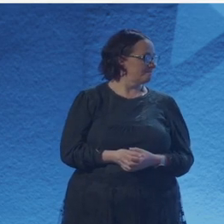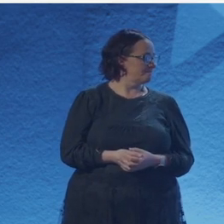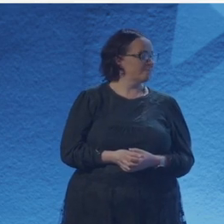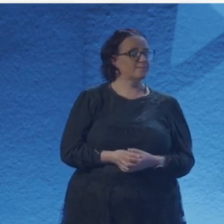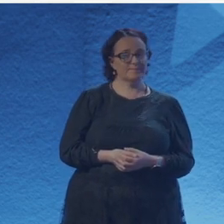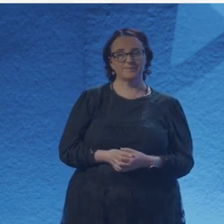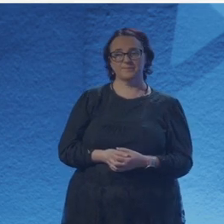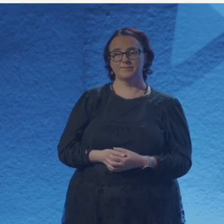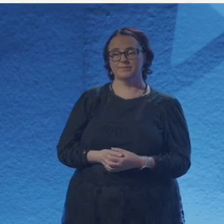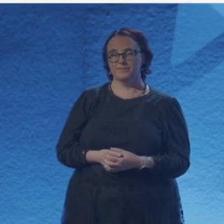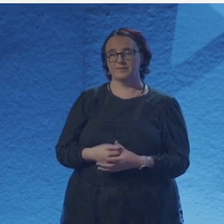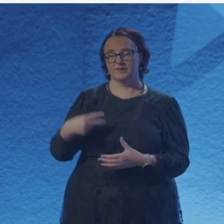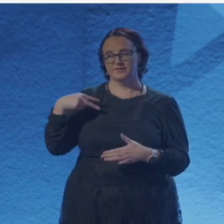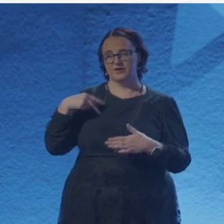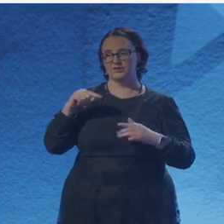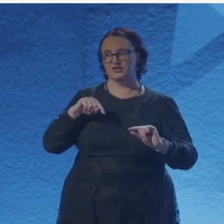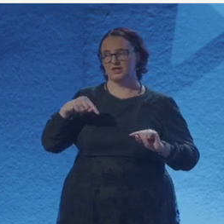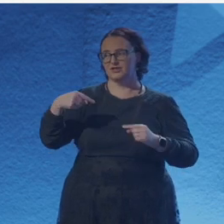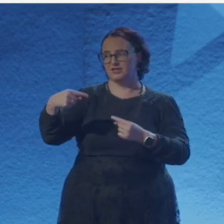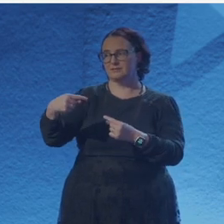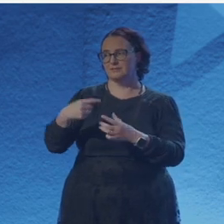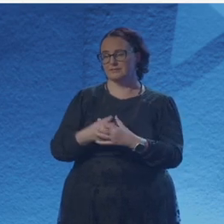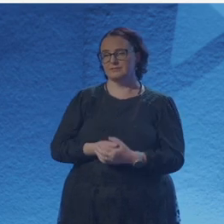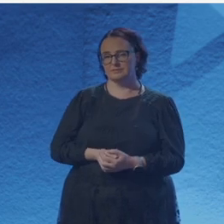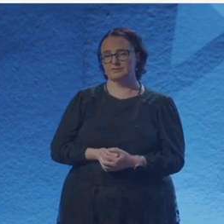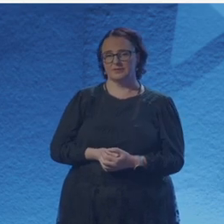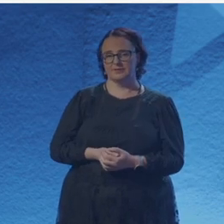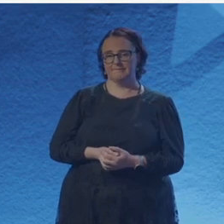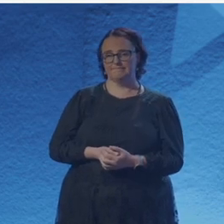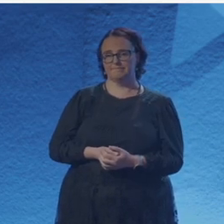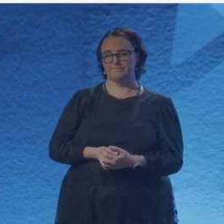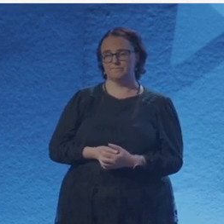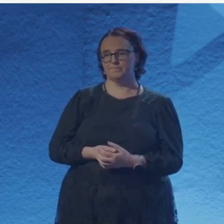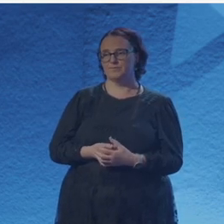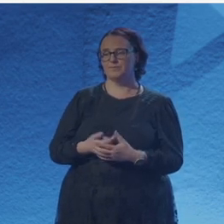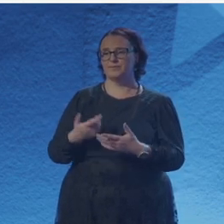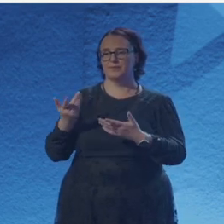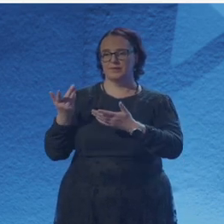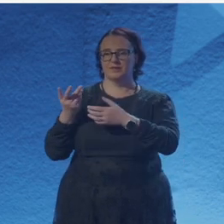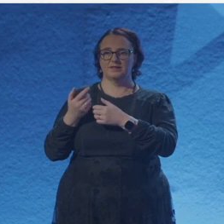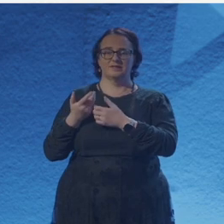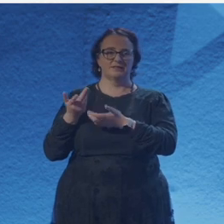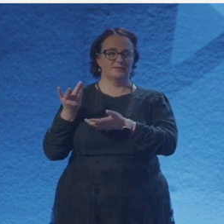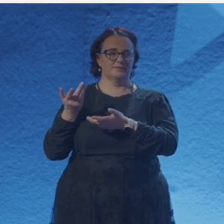like, well, someone who's very much on the on people's minds at the moment. Oppenheimer- Oppenheimer wrote